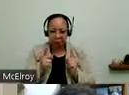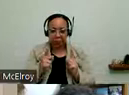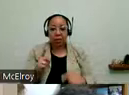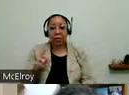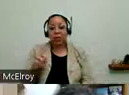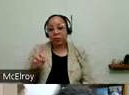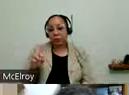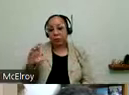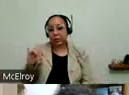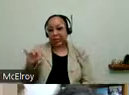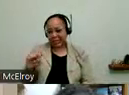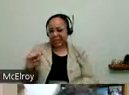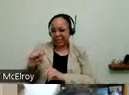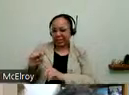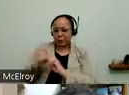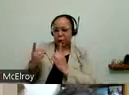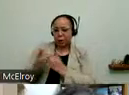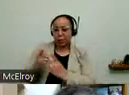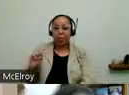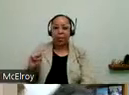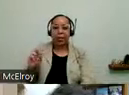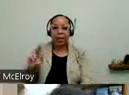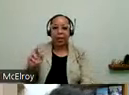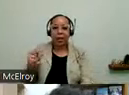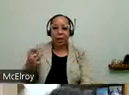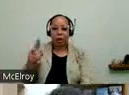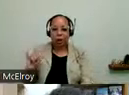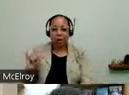Cultural Affairs and special events. We are planning an artist in residence